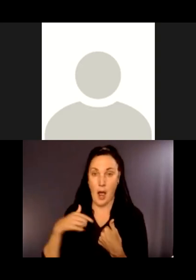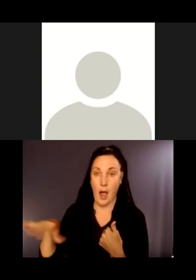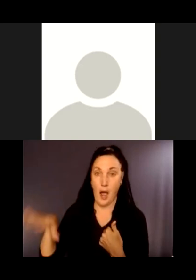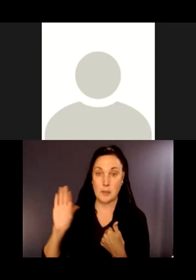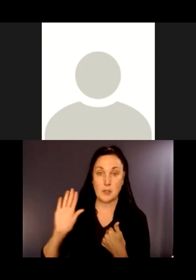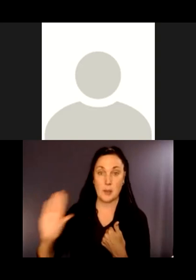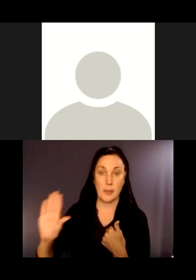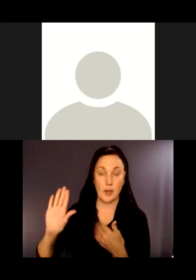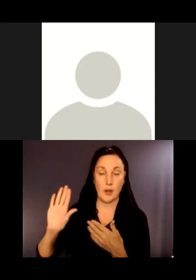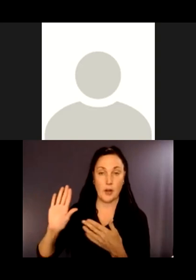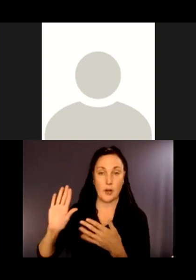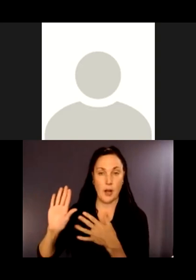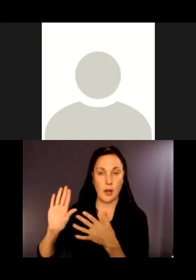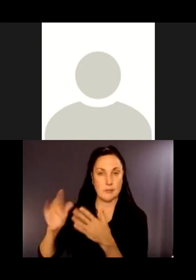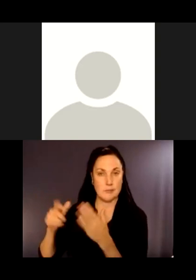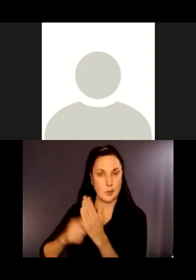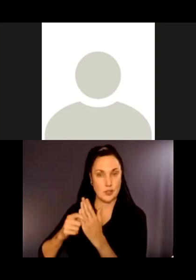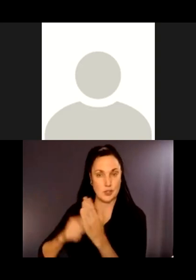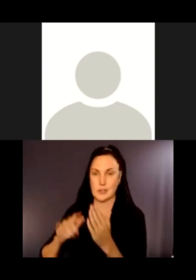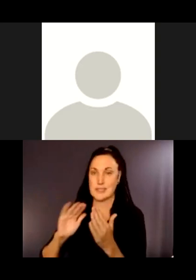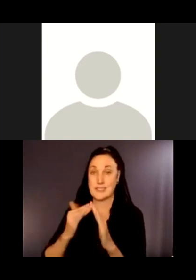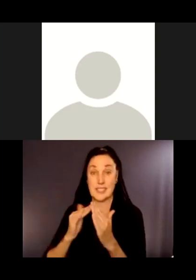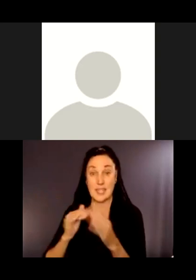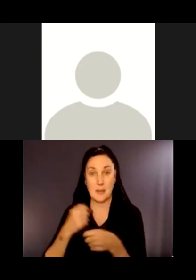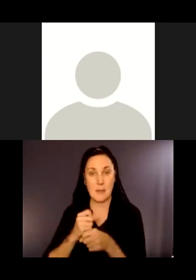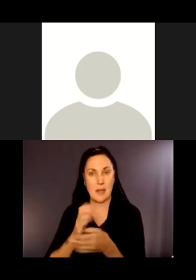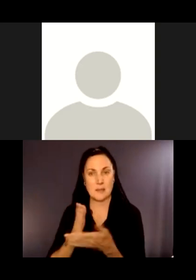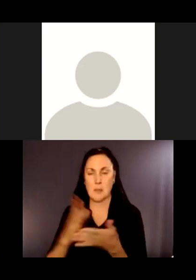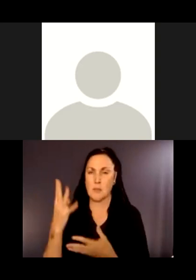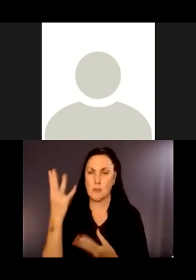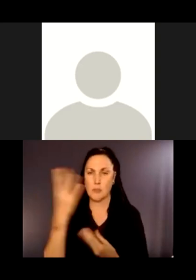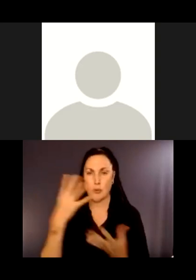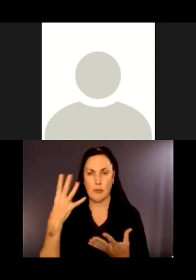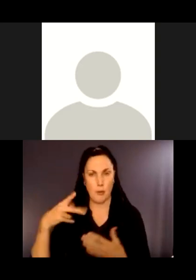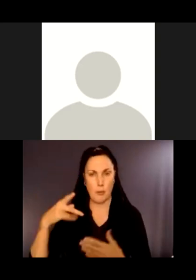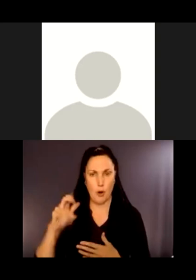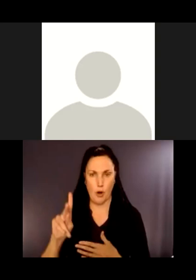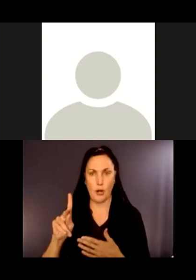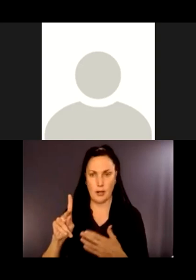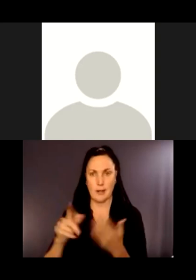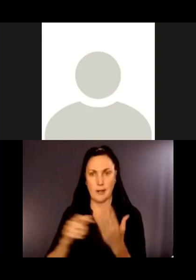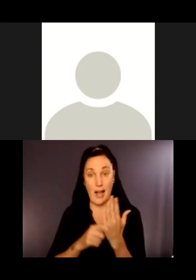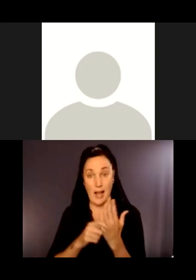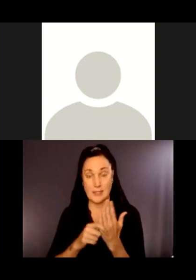there -- the city has done some really beautiful park guides, and they've translated them, which is super helpful.